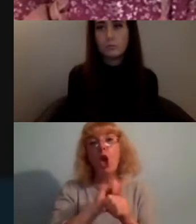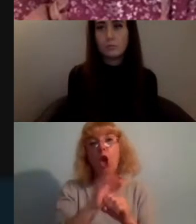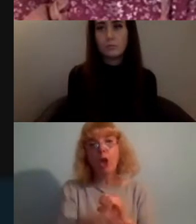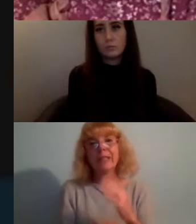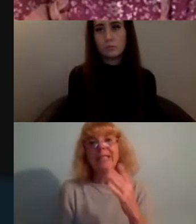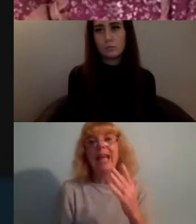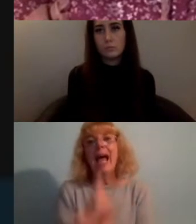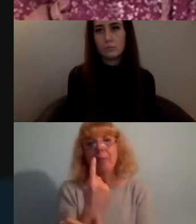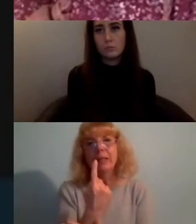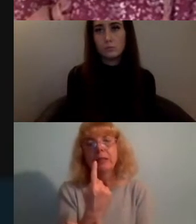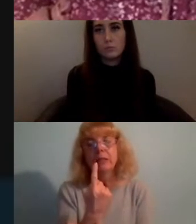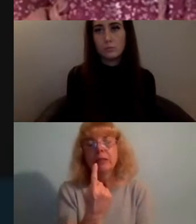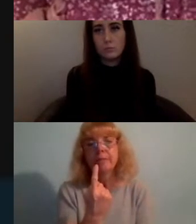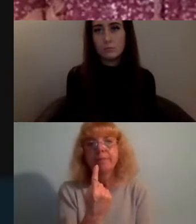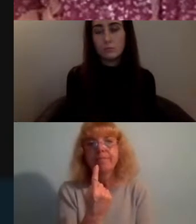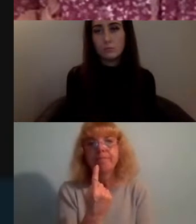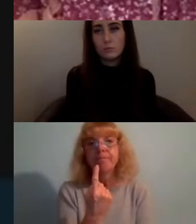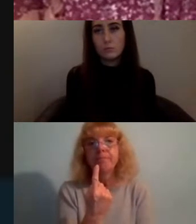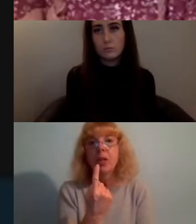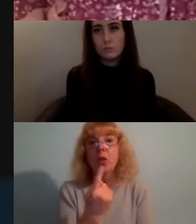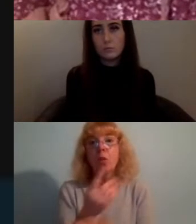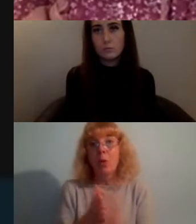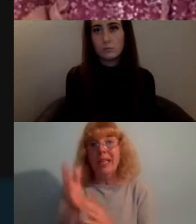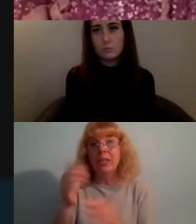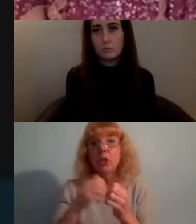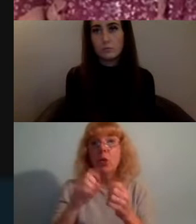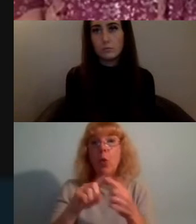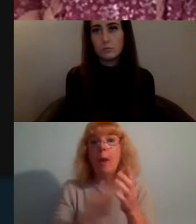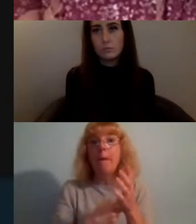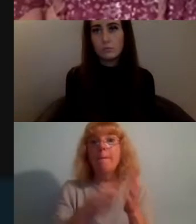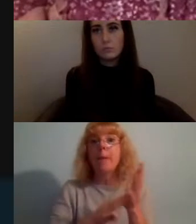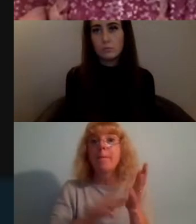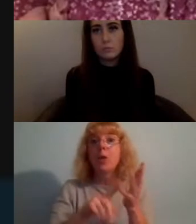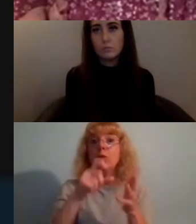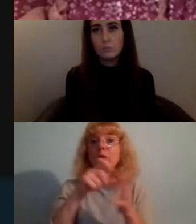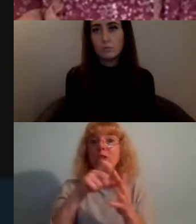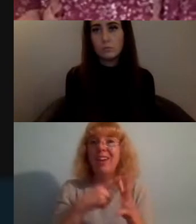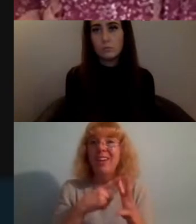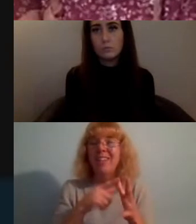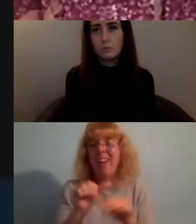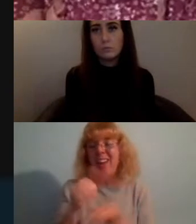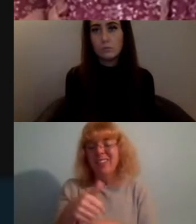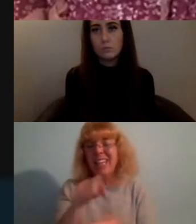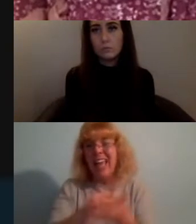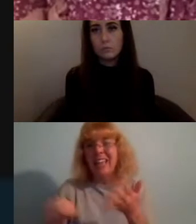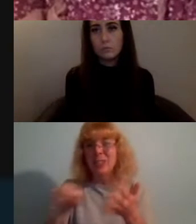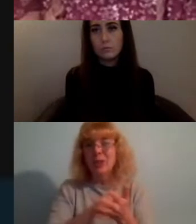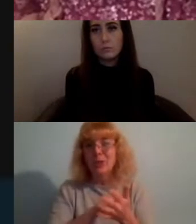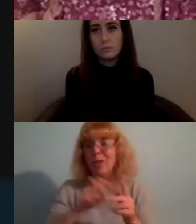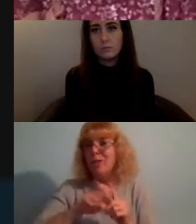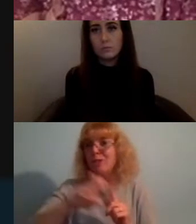so far as Bermuda before we had to call the trip off because no one was going to welcome us with